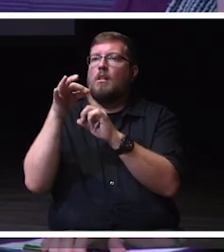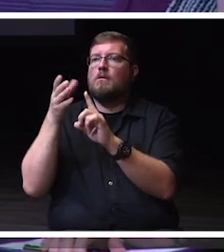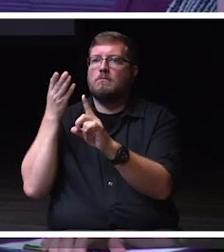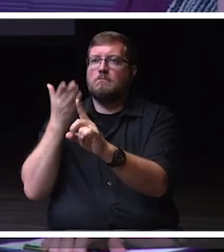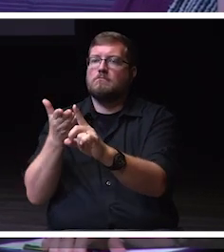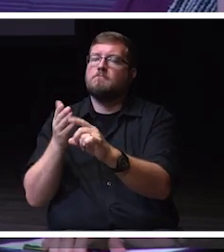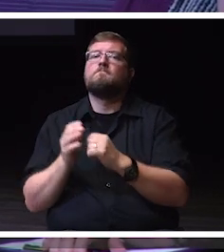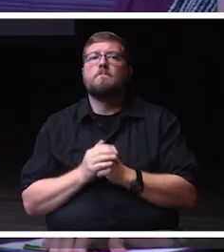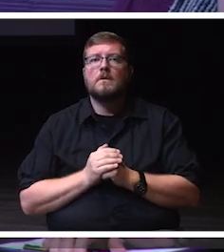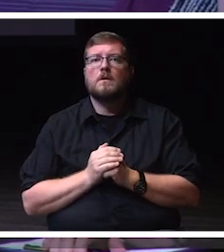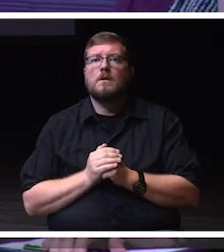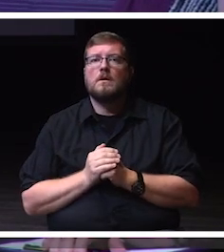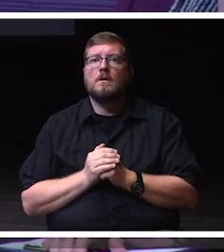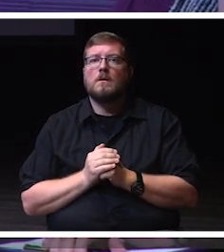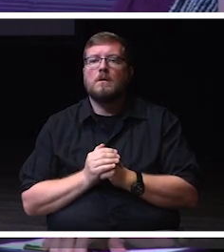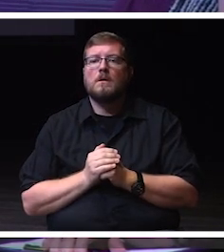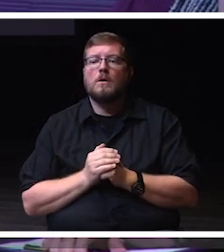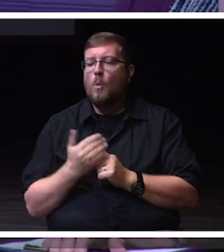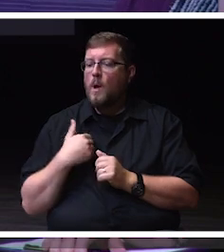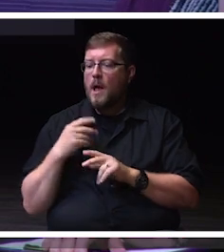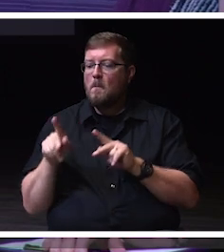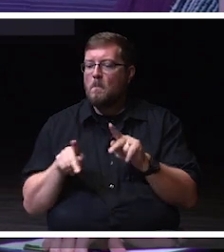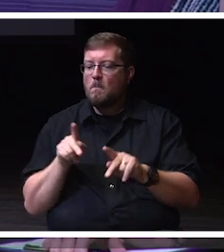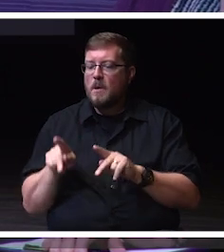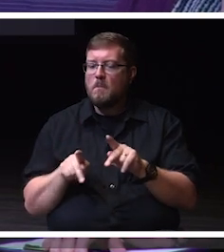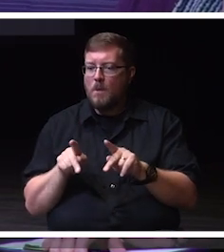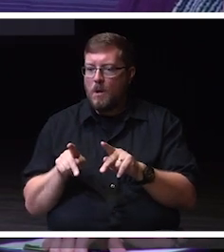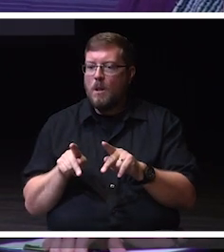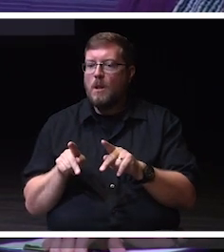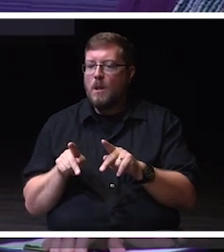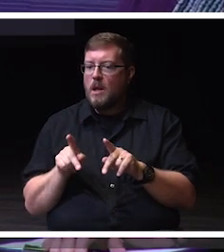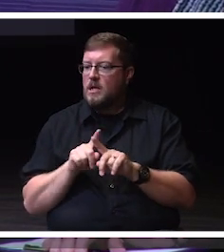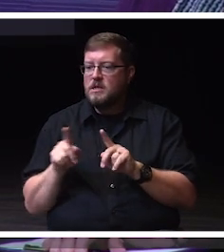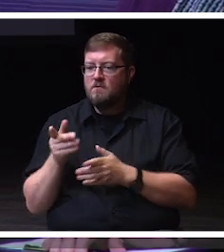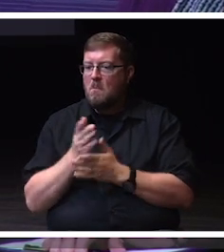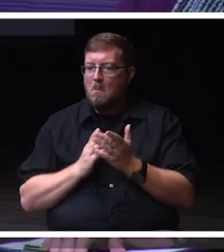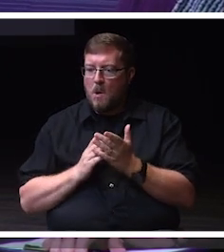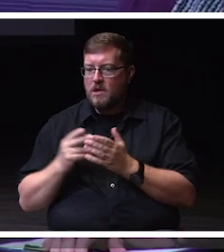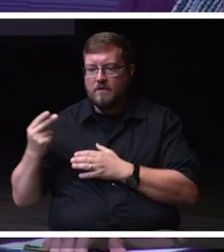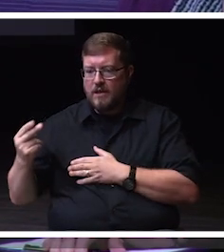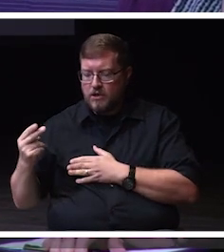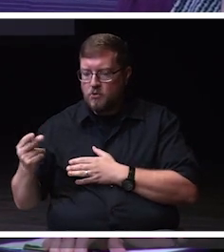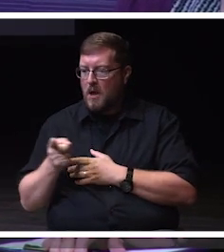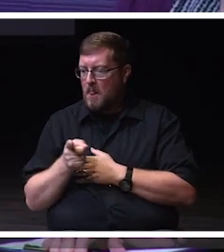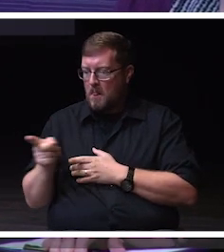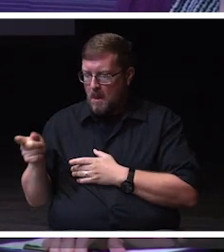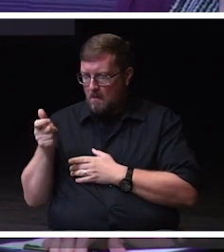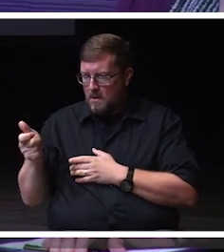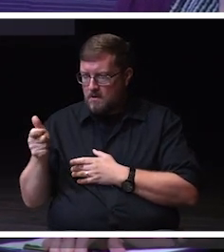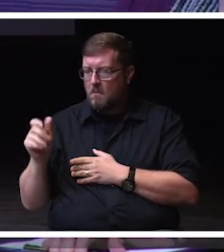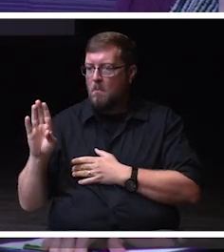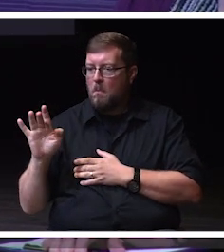there were people at different points in time in our history who are bold and took relevant and,